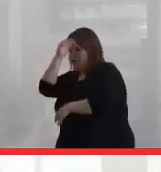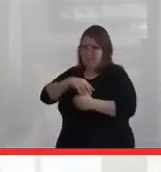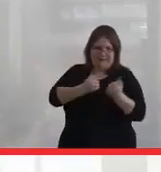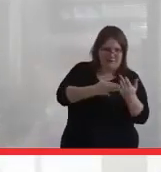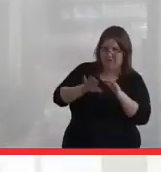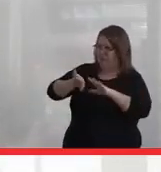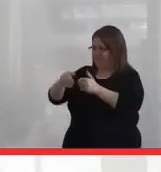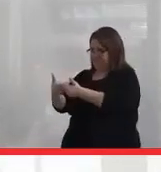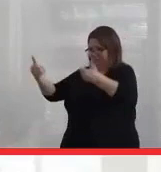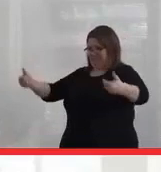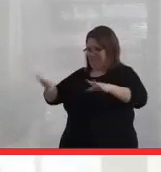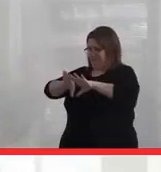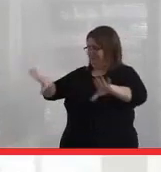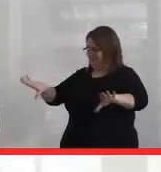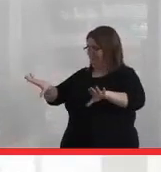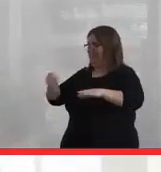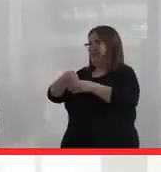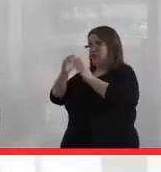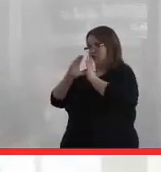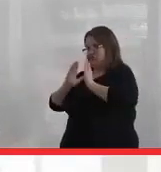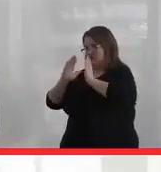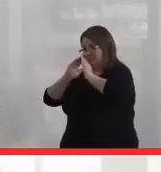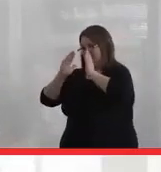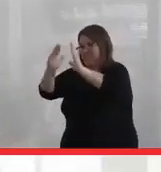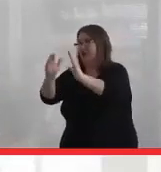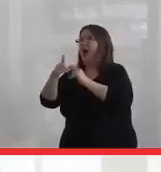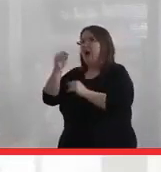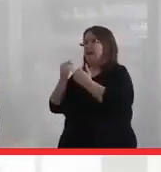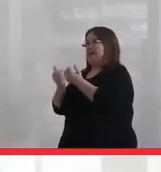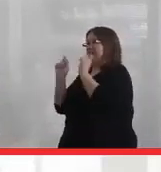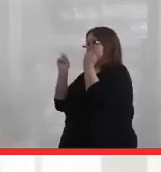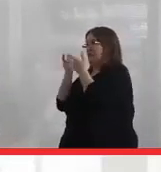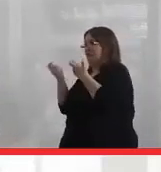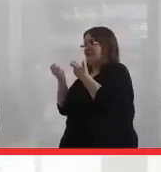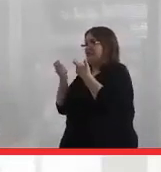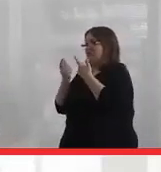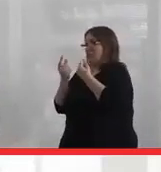And within the longhouse and within our ceremonies, the things that people do are very gendered.